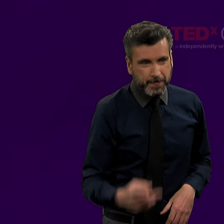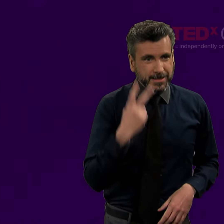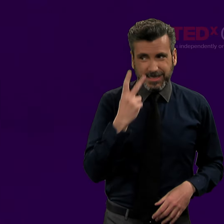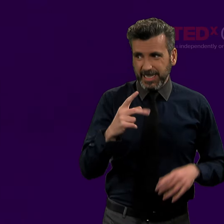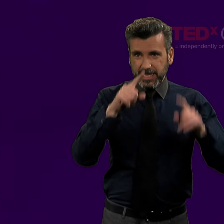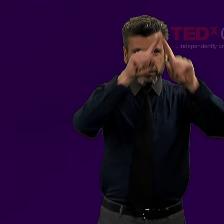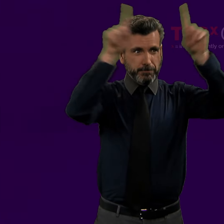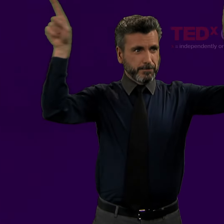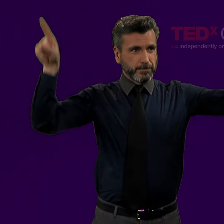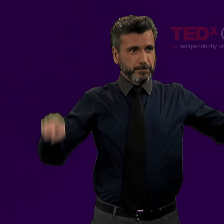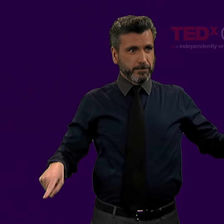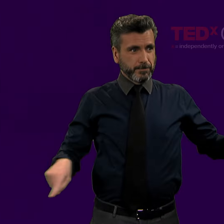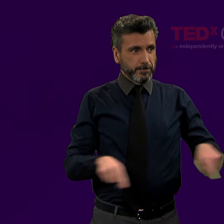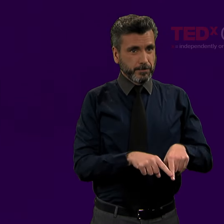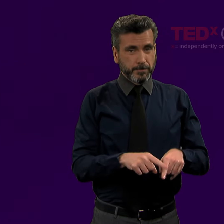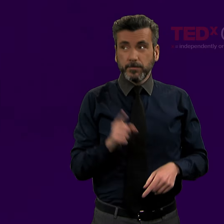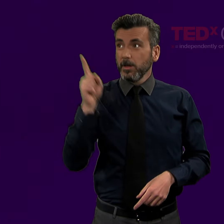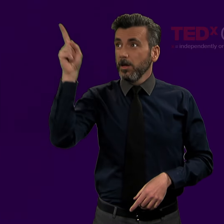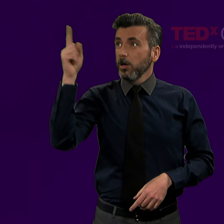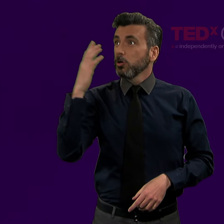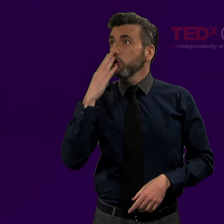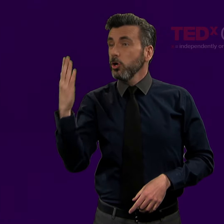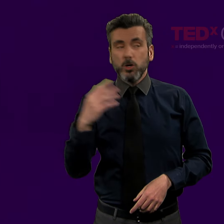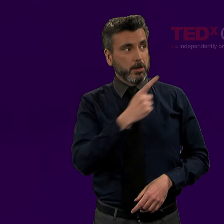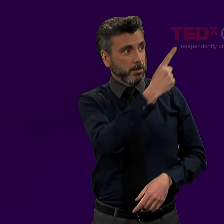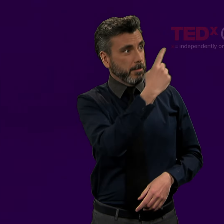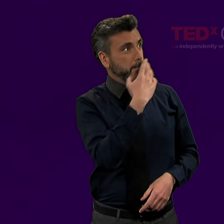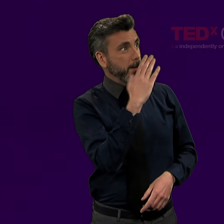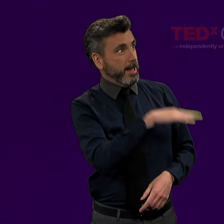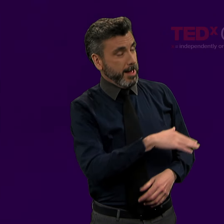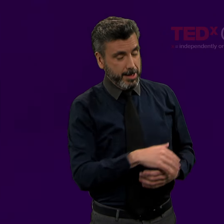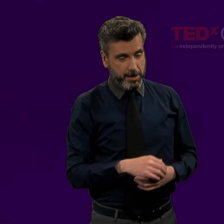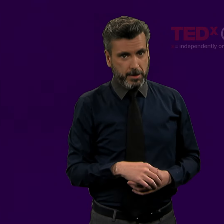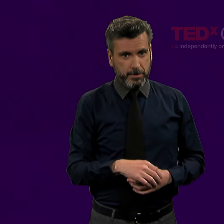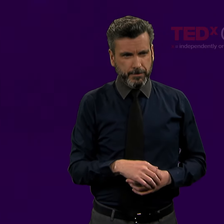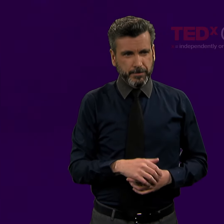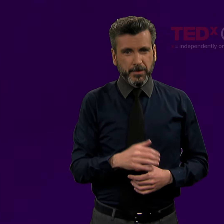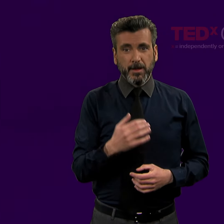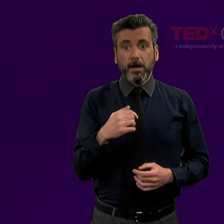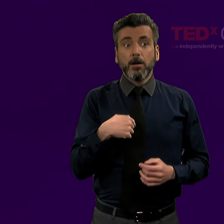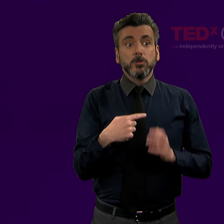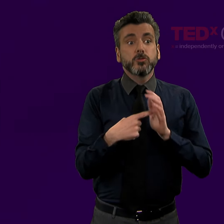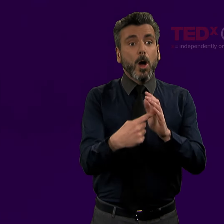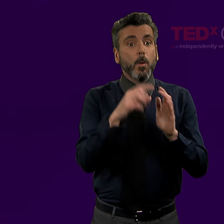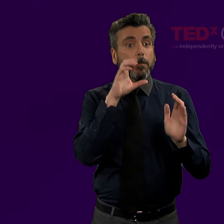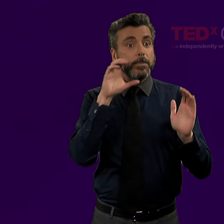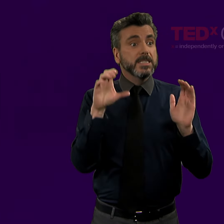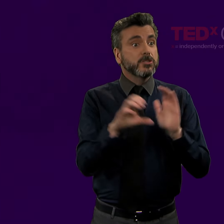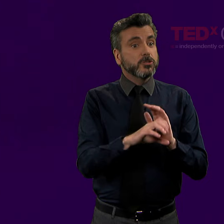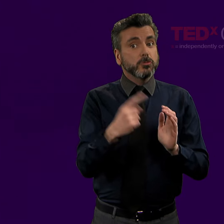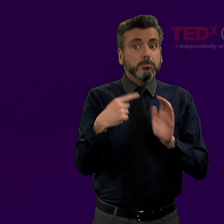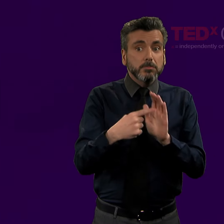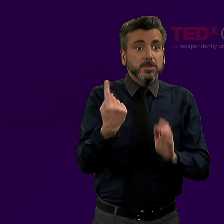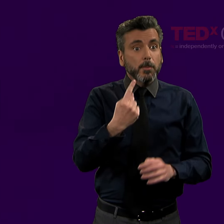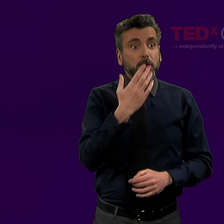So if we now look at the screen, you can see we have good on one side and bad on the other. So if you see something that's good,